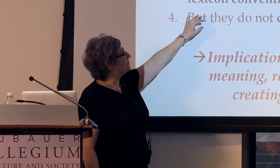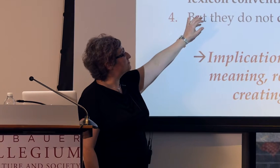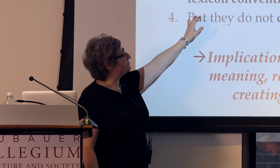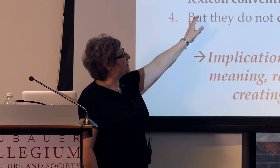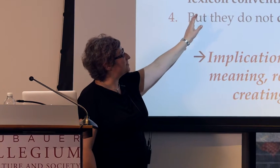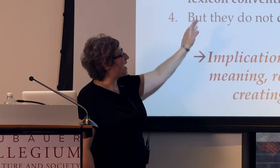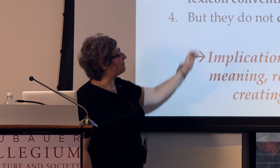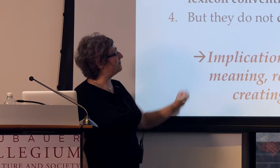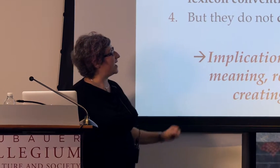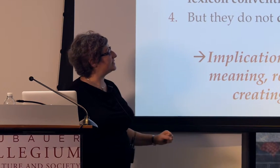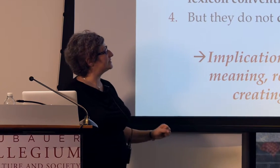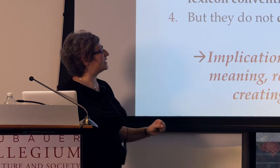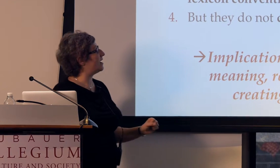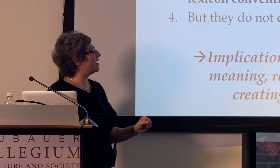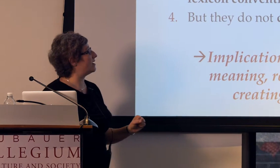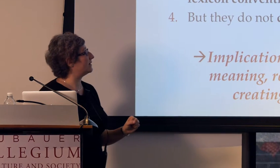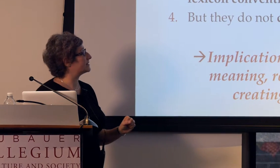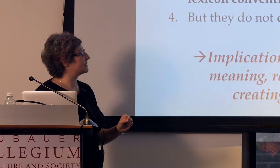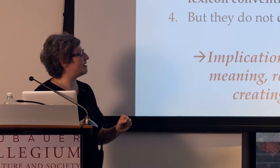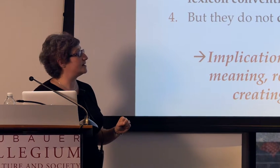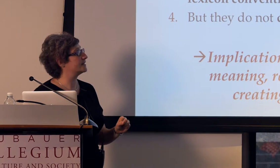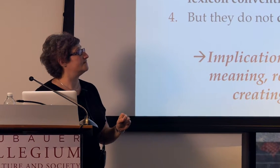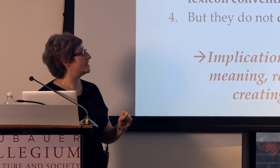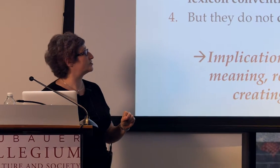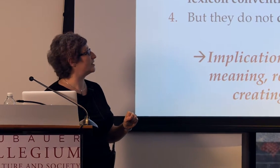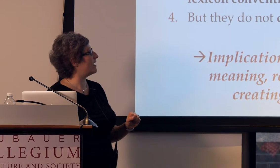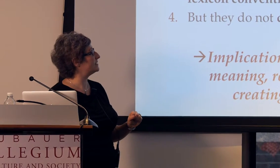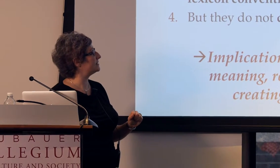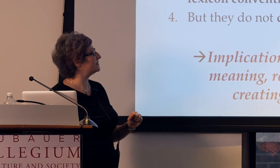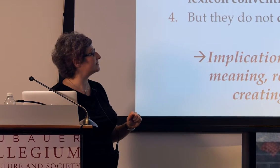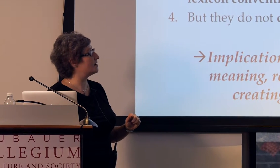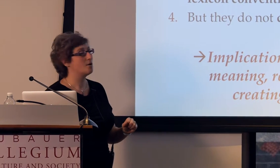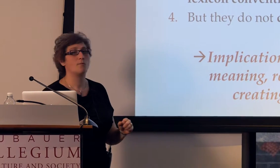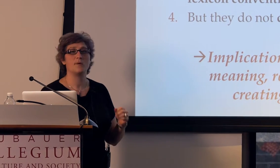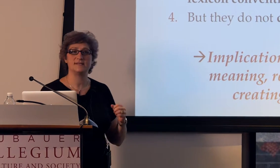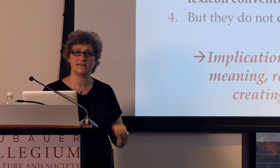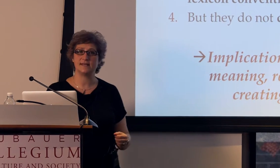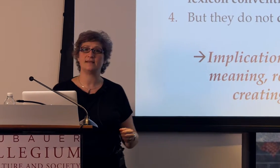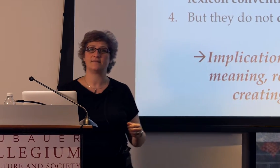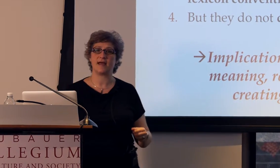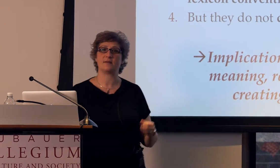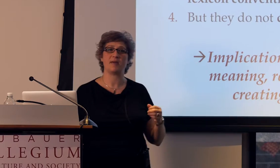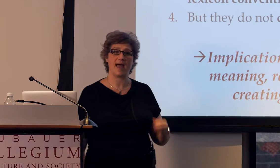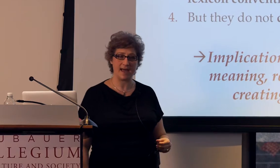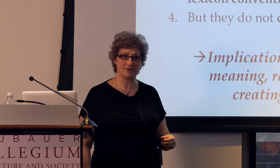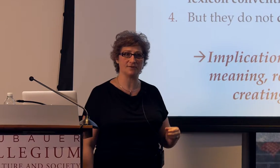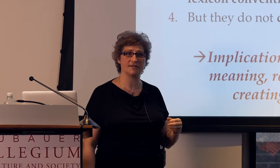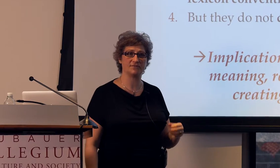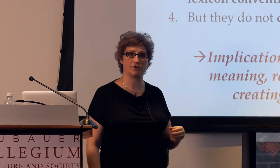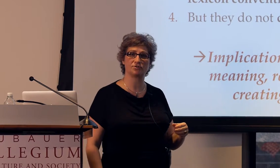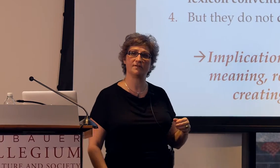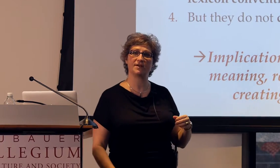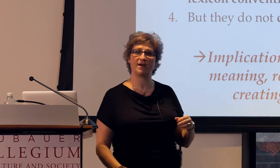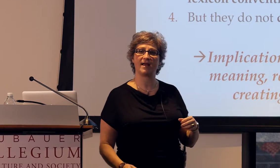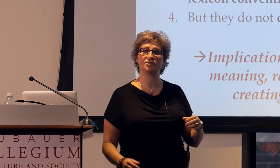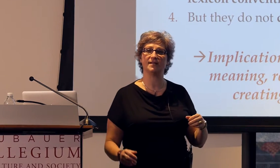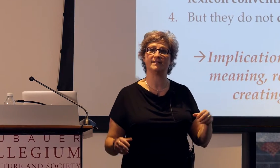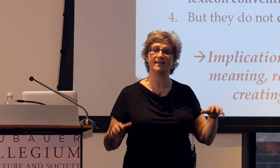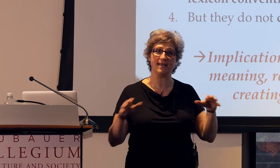With respect to how fast a lexicon conventionalizes, we see that the patterns of social interactions